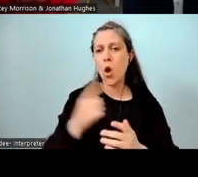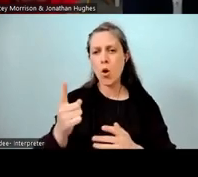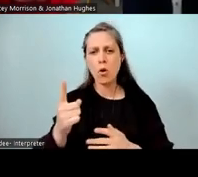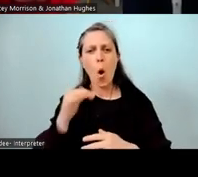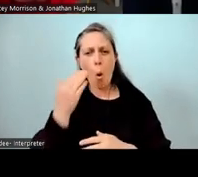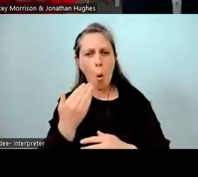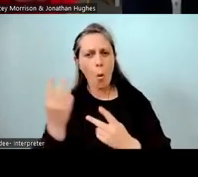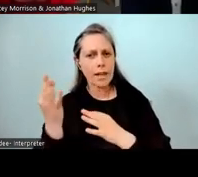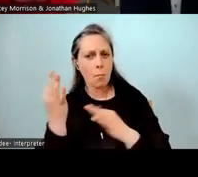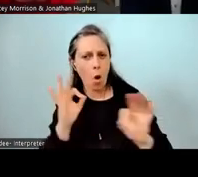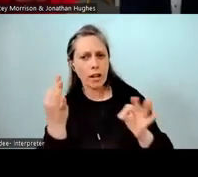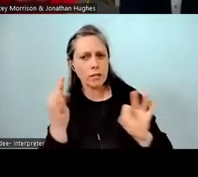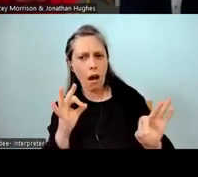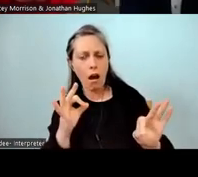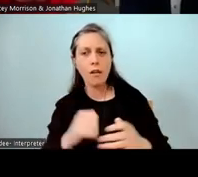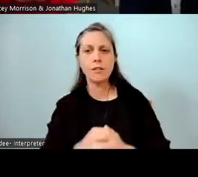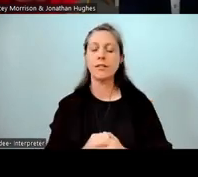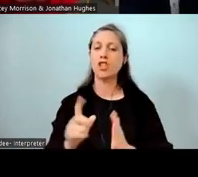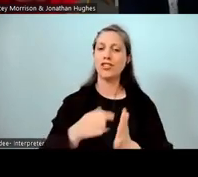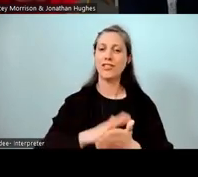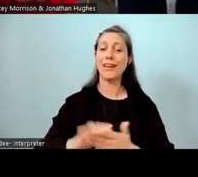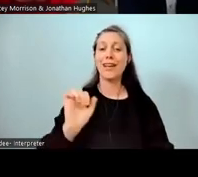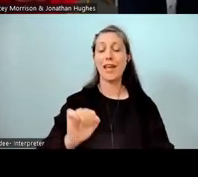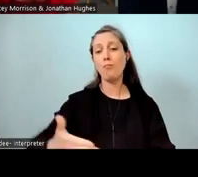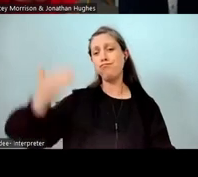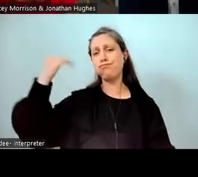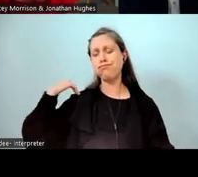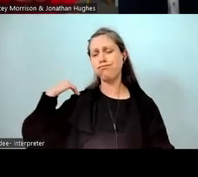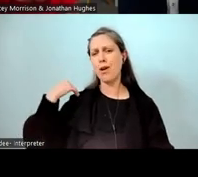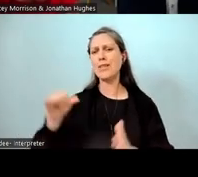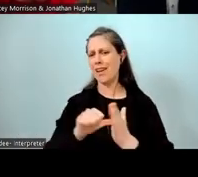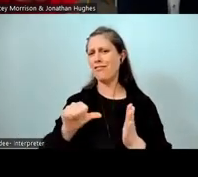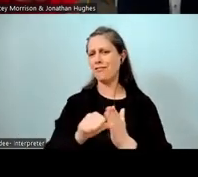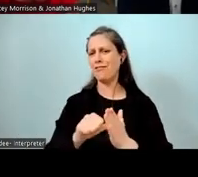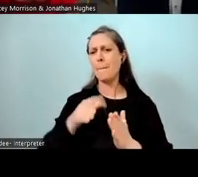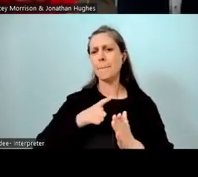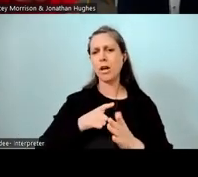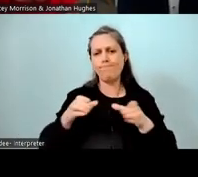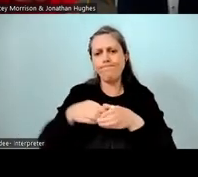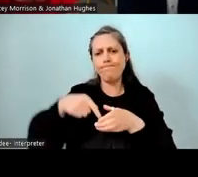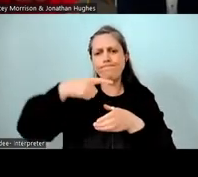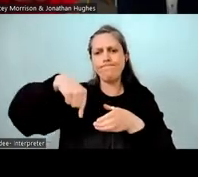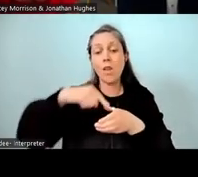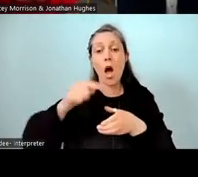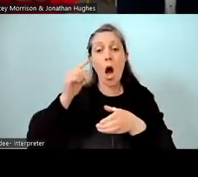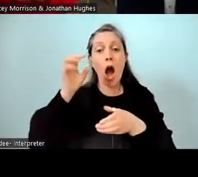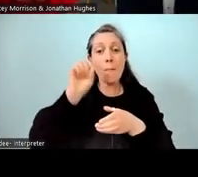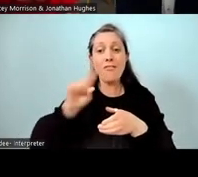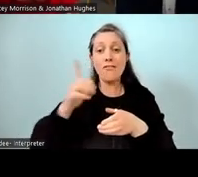Yeah. I mean in the early days, it was a little bit tougher because we didn't have the numbers, and I remember opening the doors for the first time. We weren't sure that one was gonna turn up